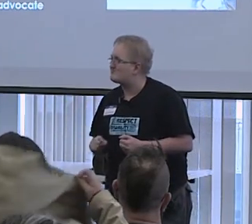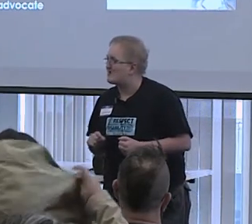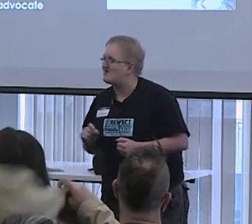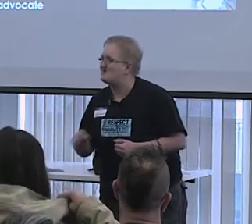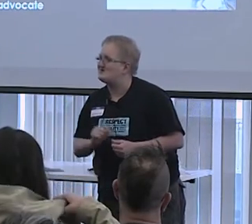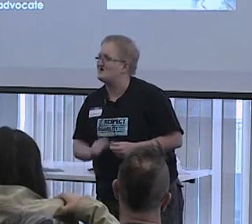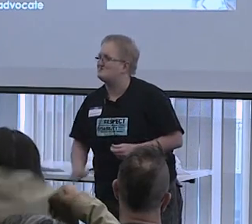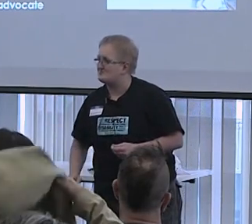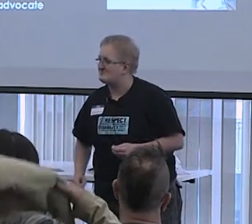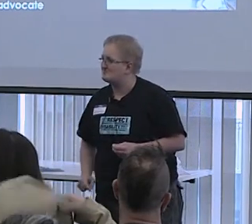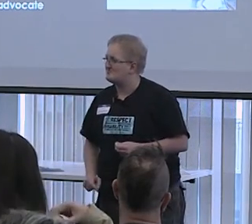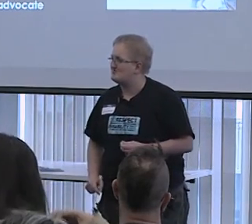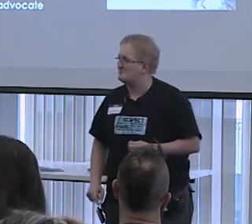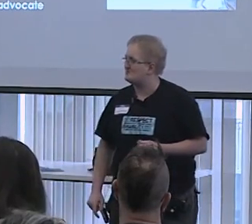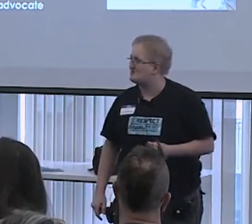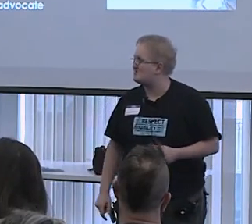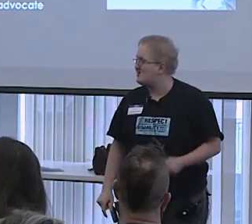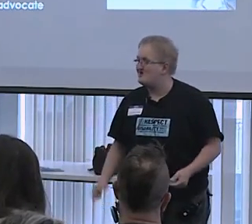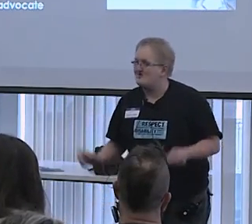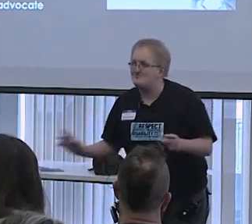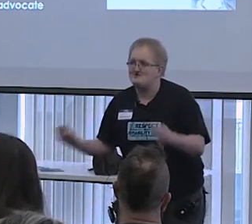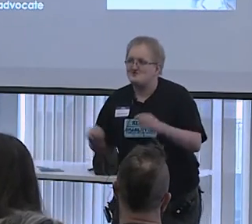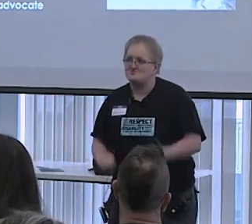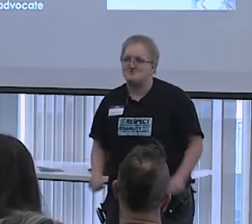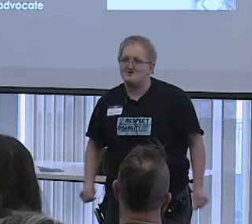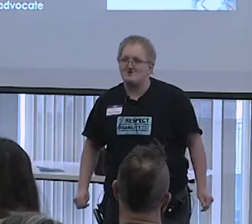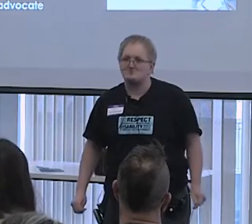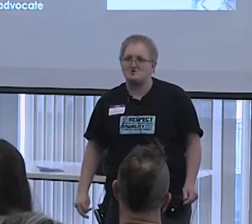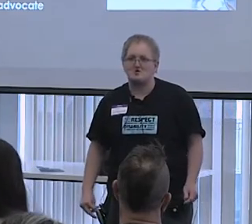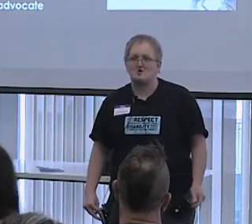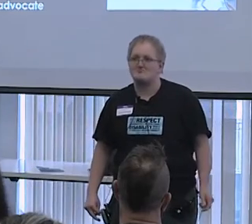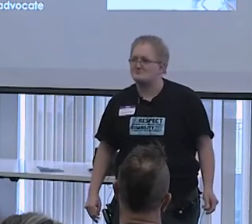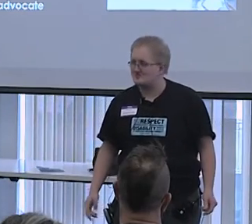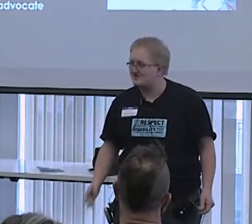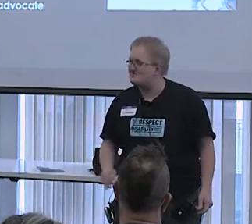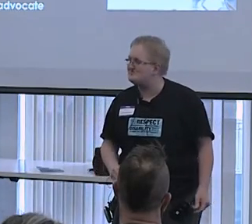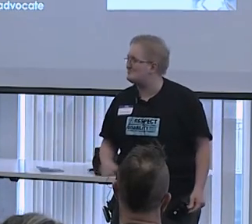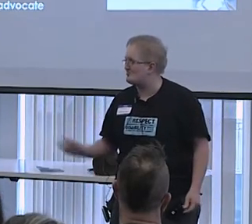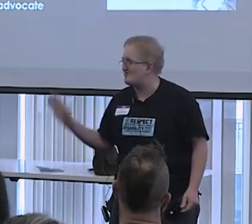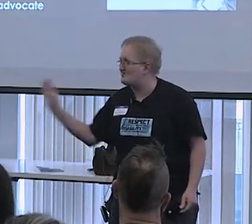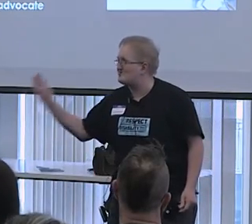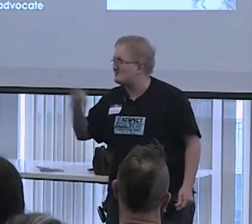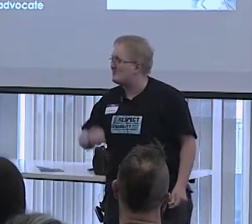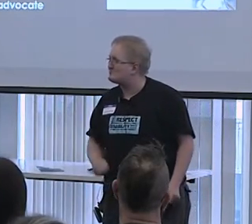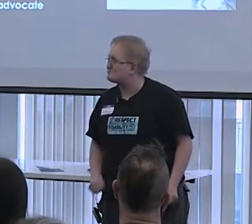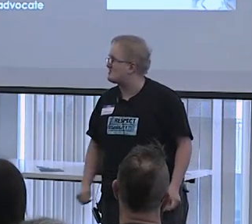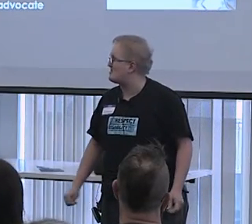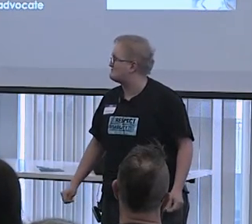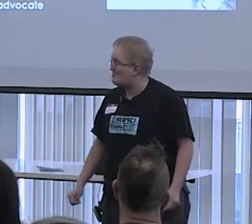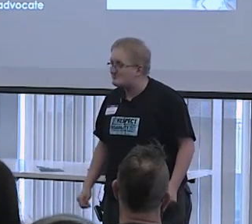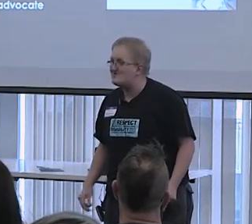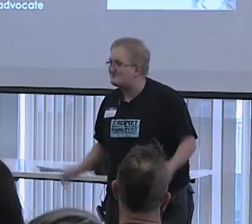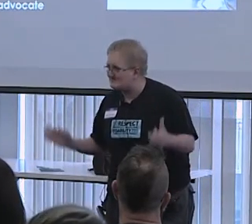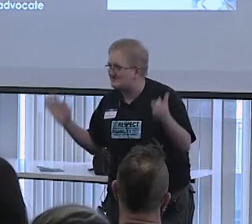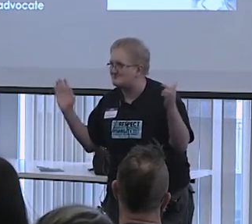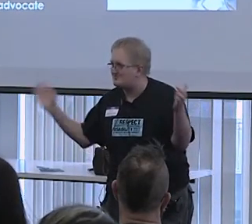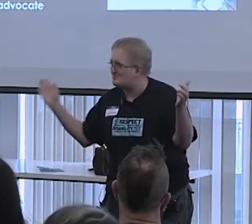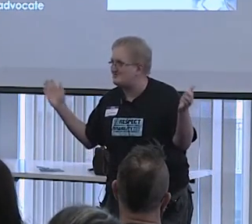anything I don't remember here, but if you need to step out for that reason or anything else - hopefully not because I'm boring,